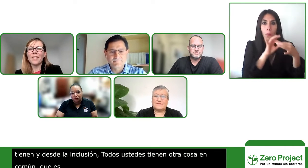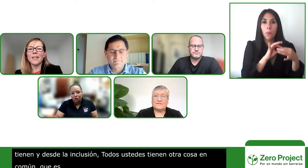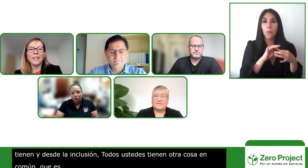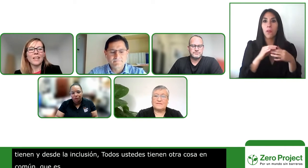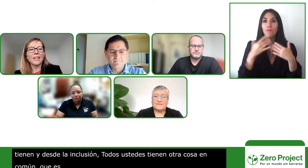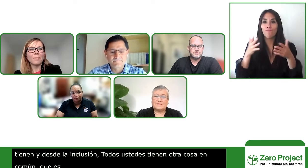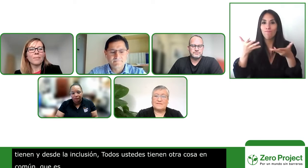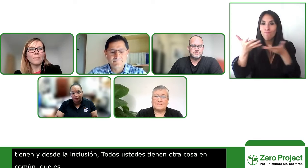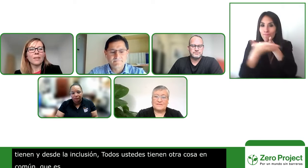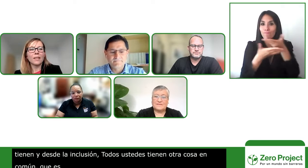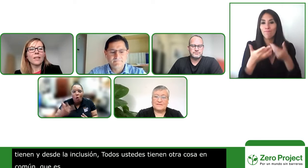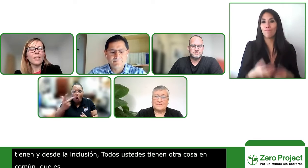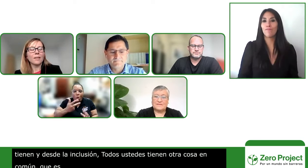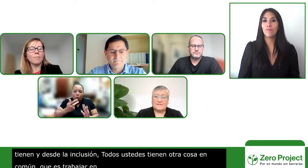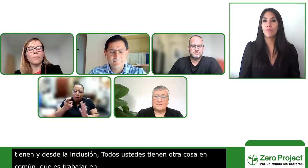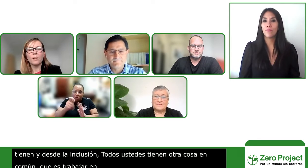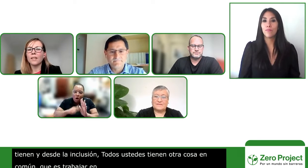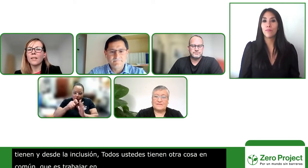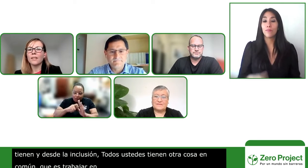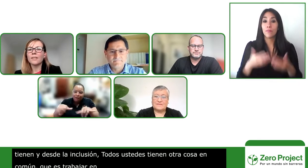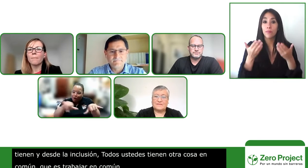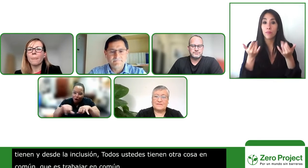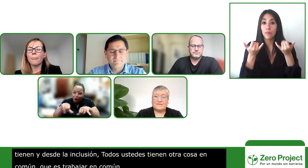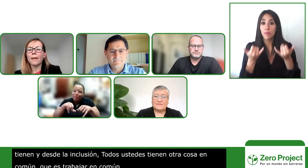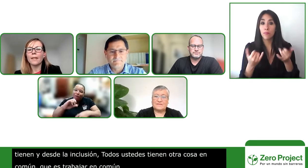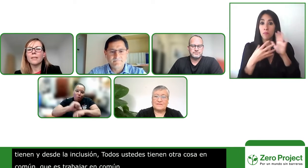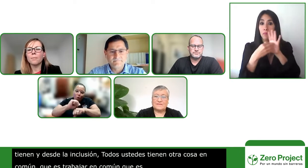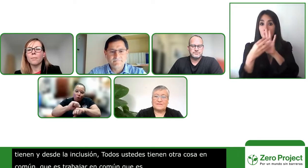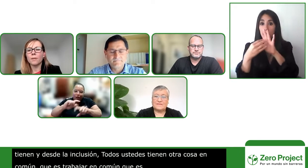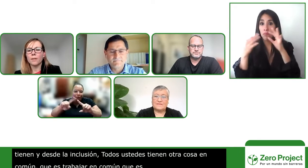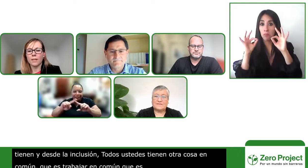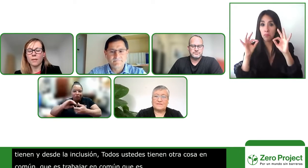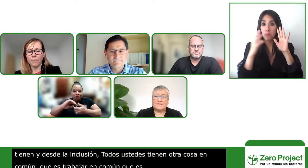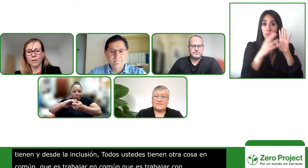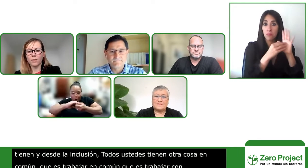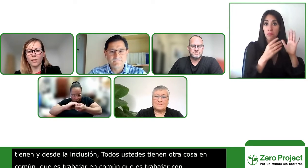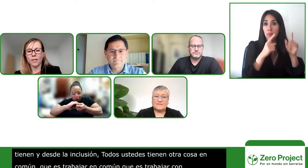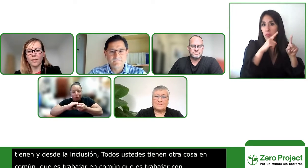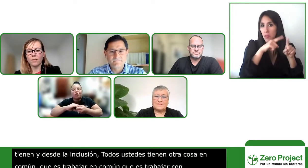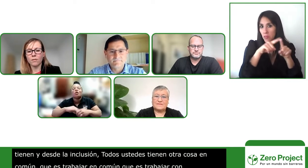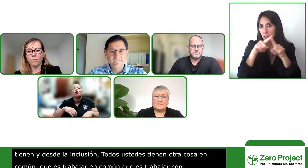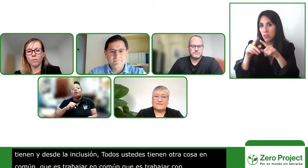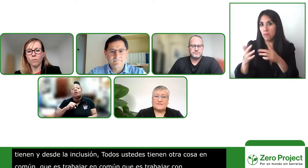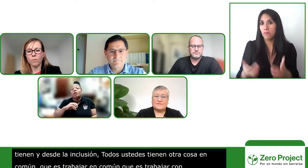different partners and i wanted to ask you what is important